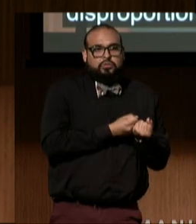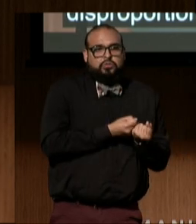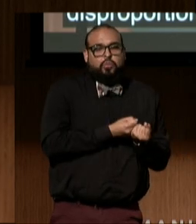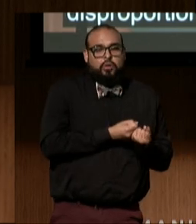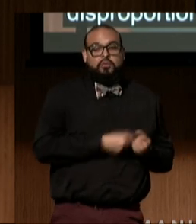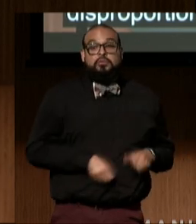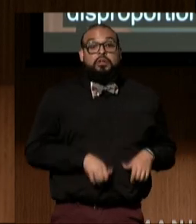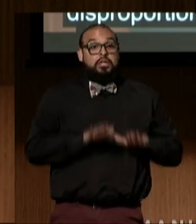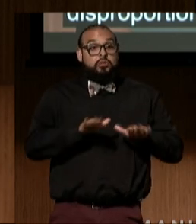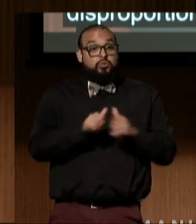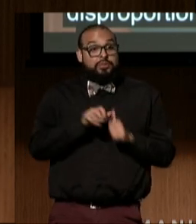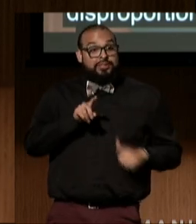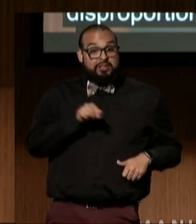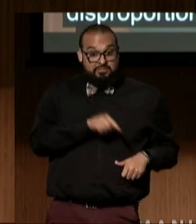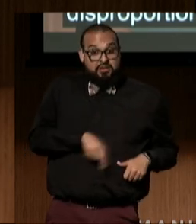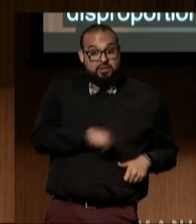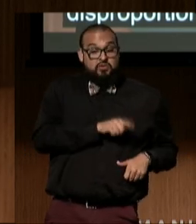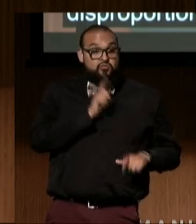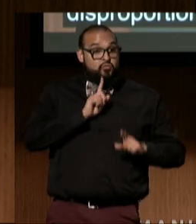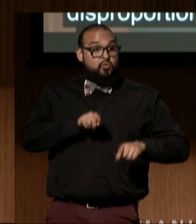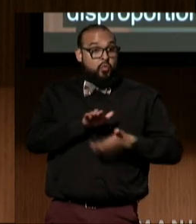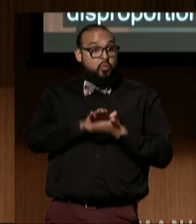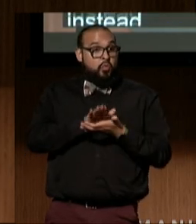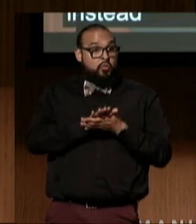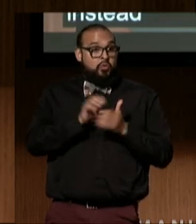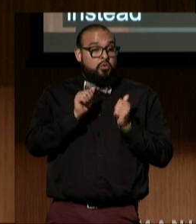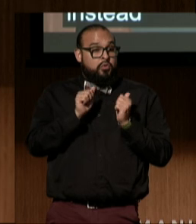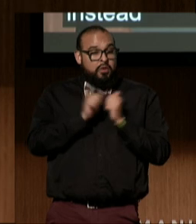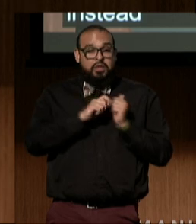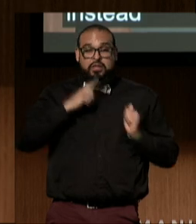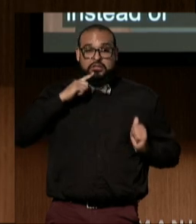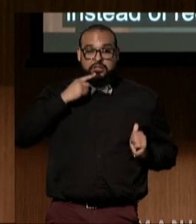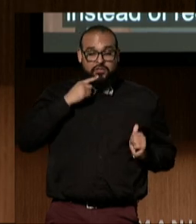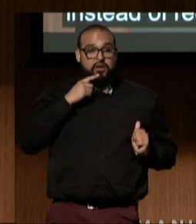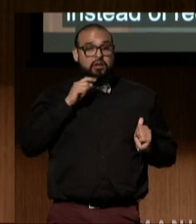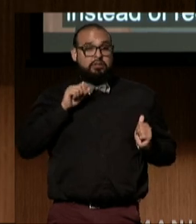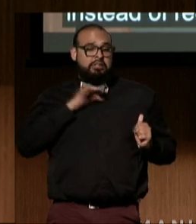Children with disabilities who attend schools with such severe staffing shortages